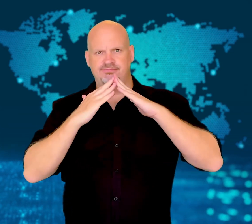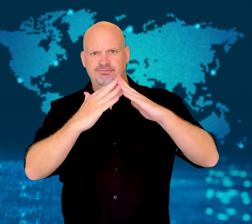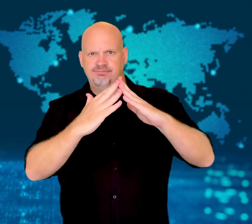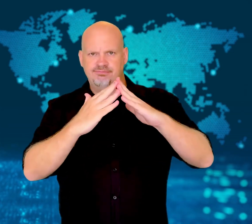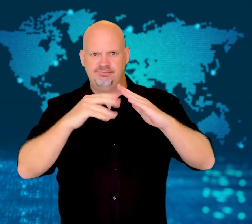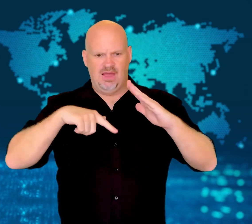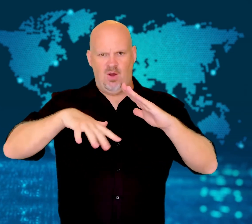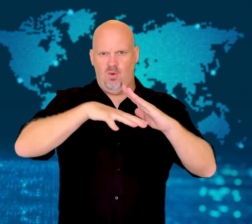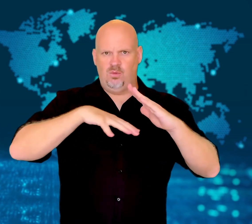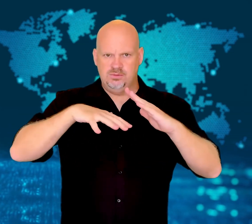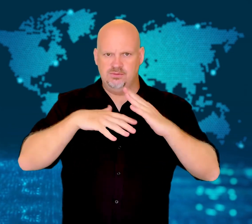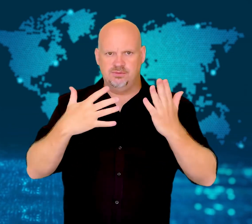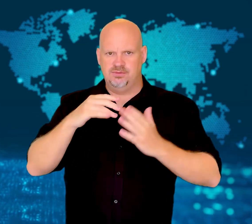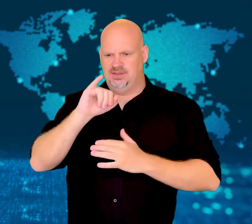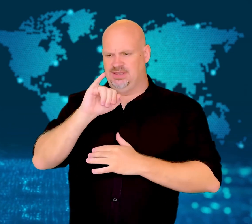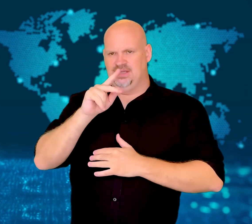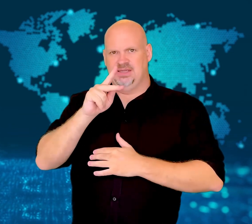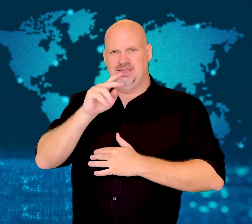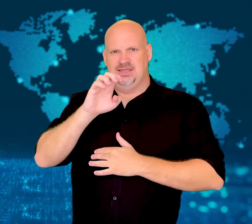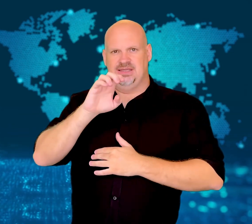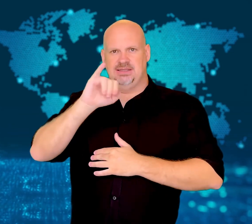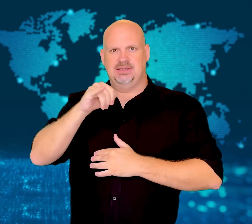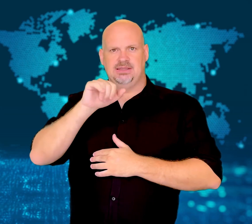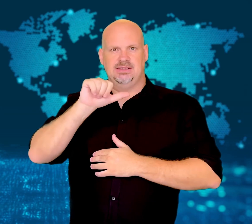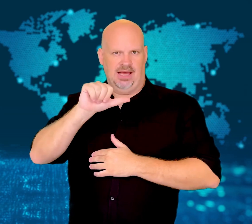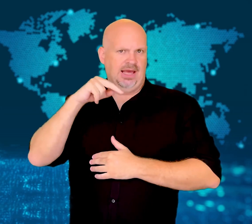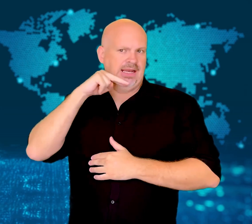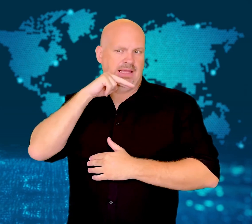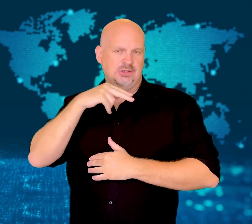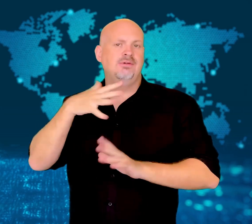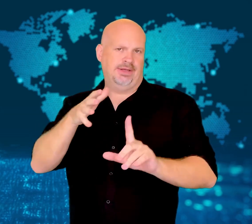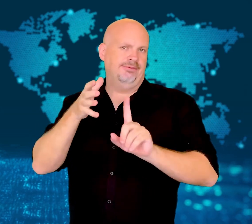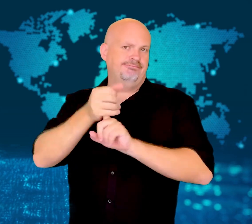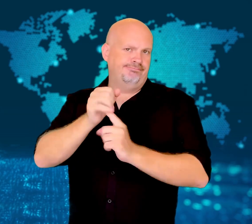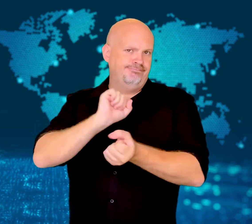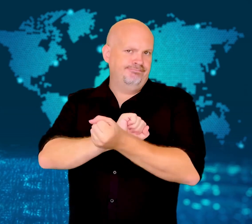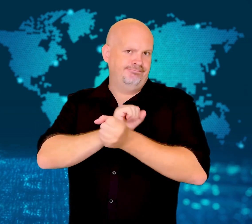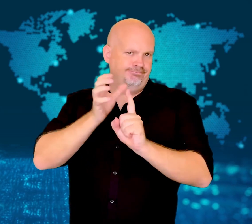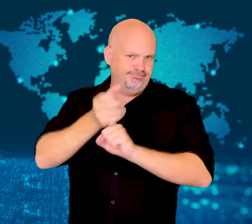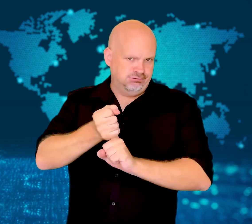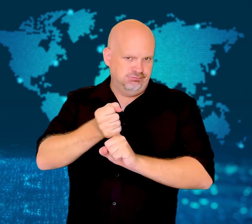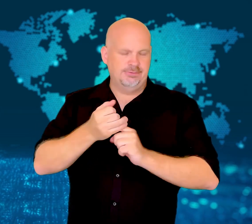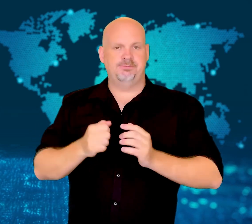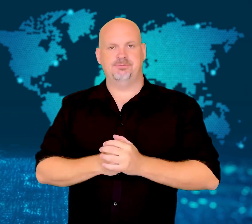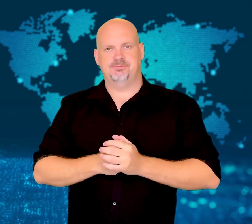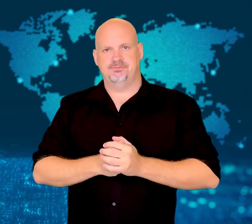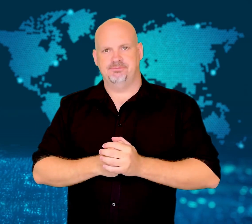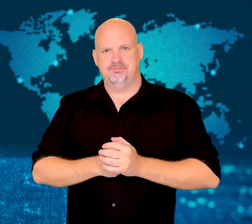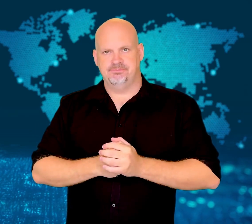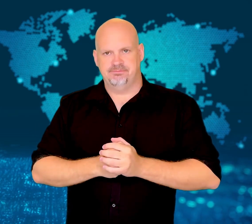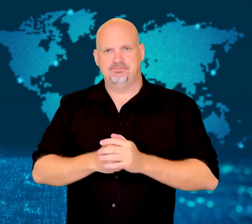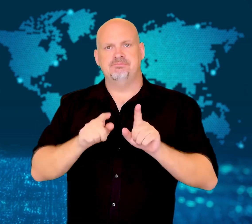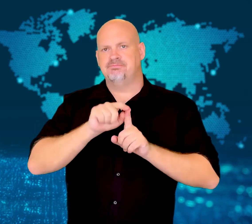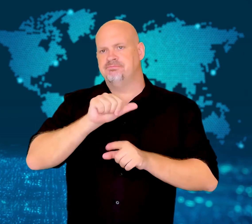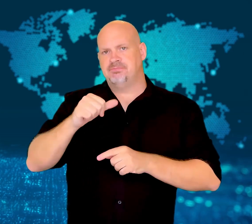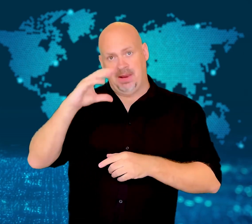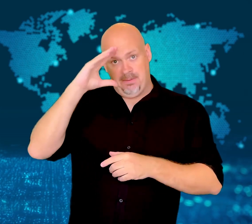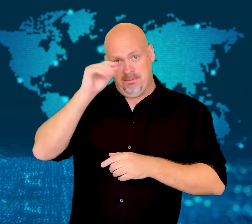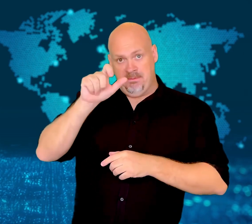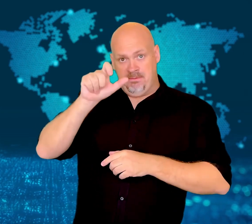The South African partner was later arrested at a warehouse in Ikeja, Nigeria.